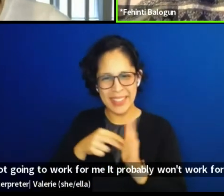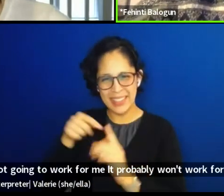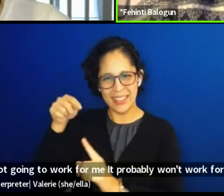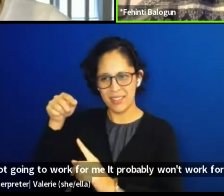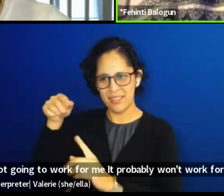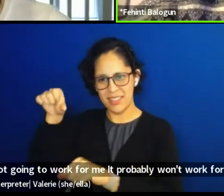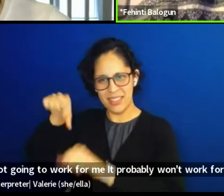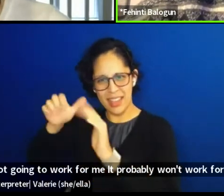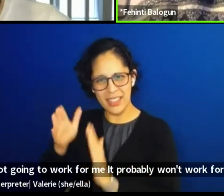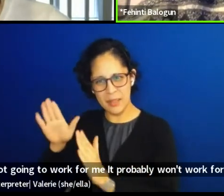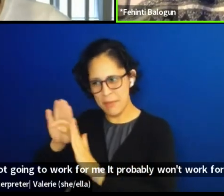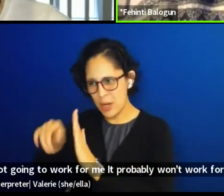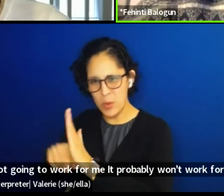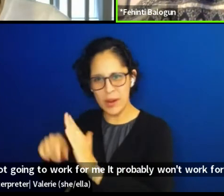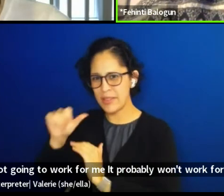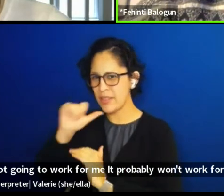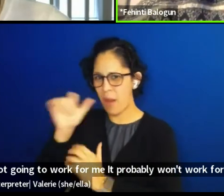or my cousins or my auntie,